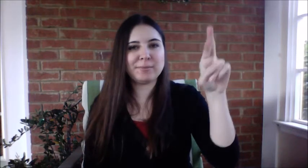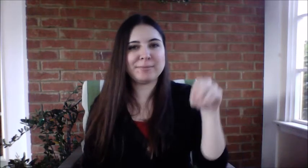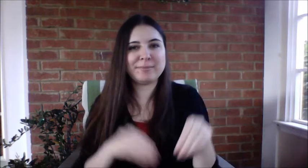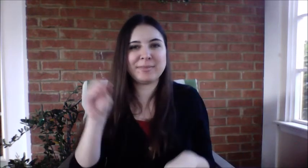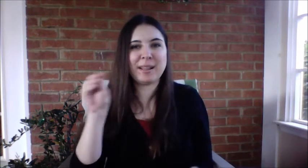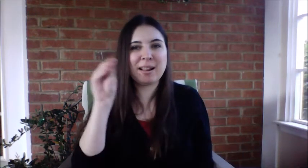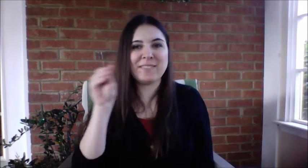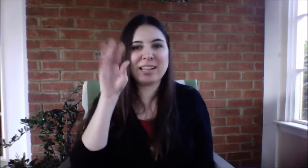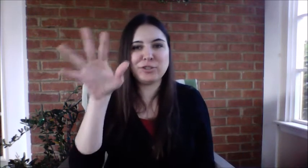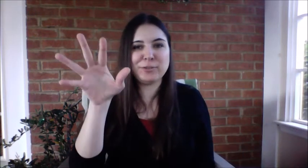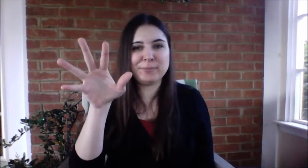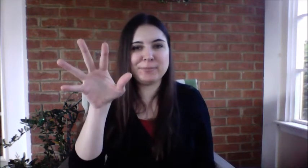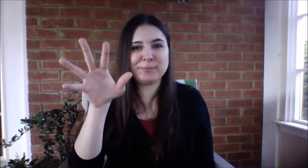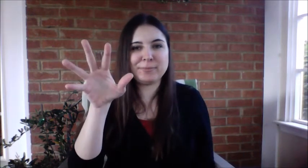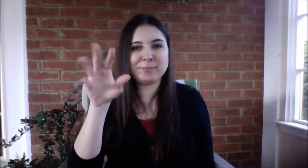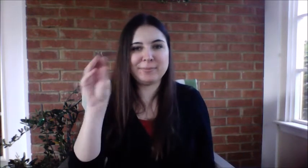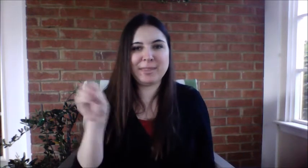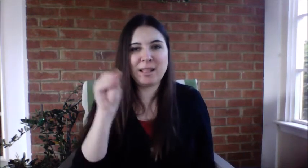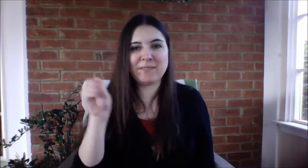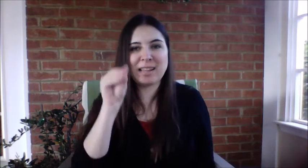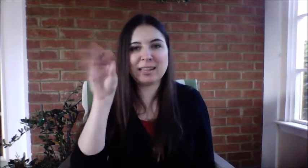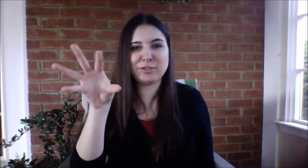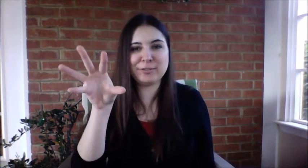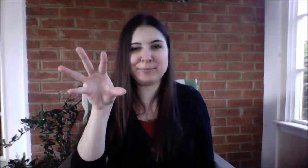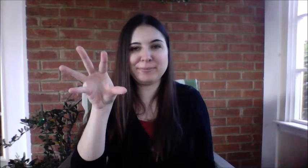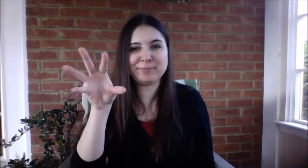[demonstrates sign]